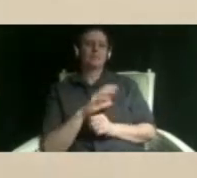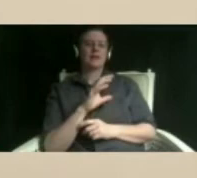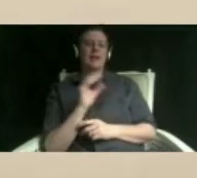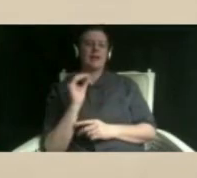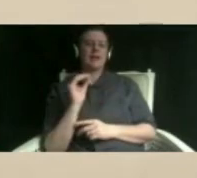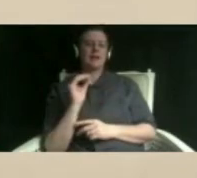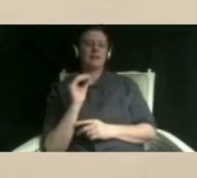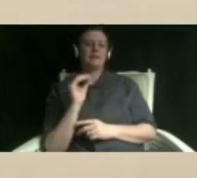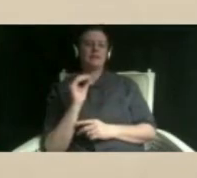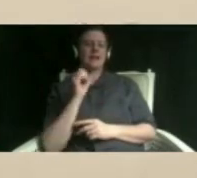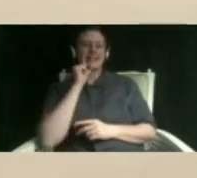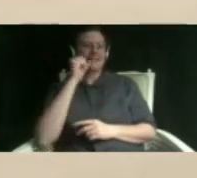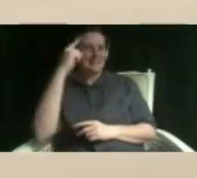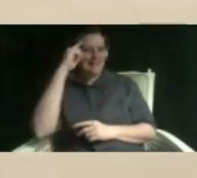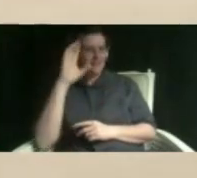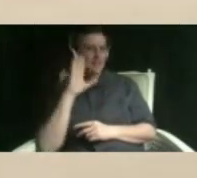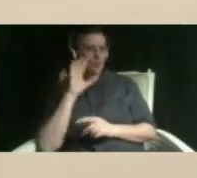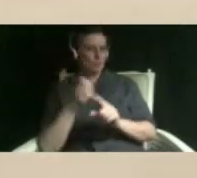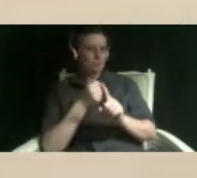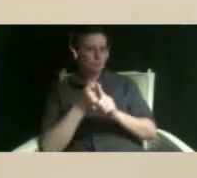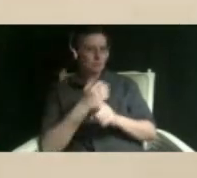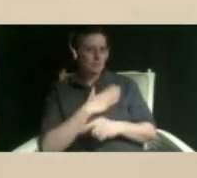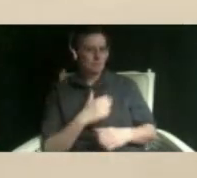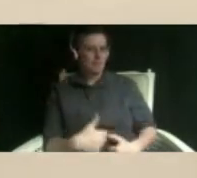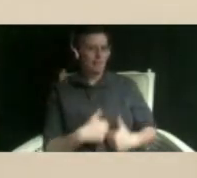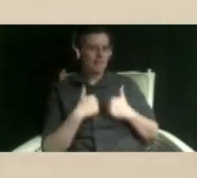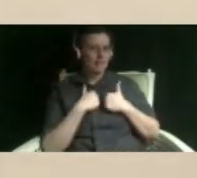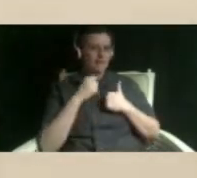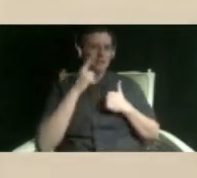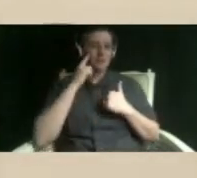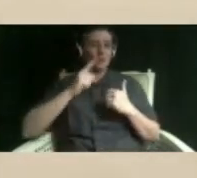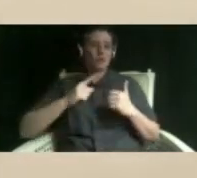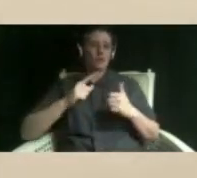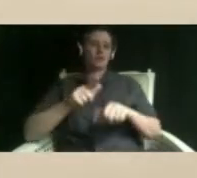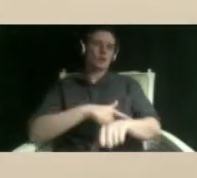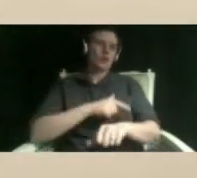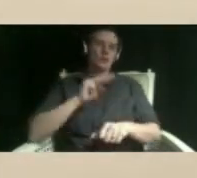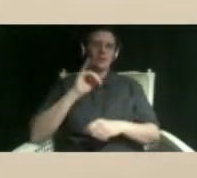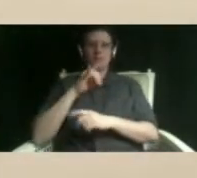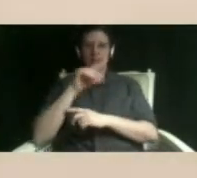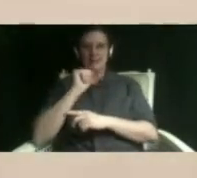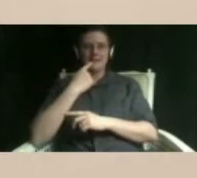you know actually influence me because for so long like the media said that it was something that was